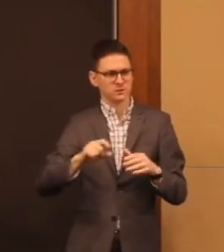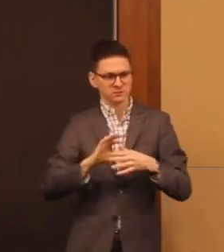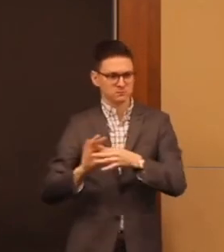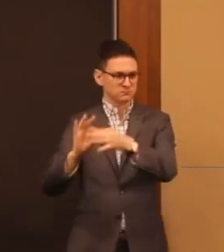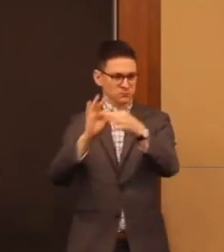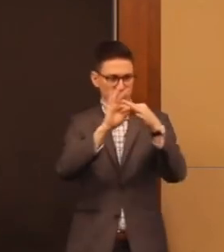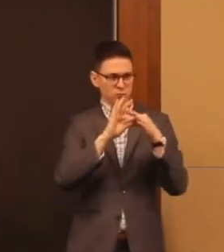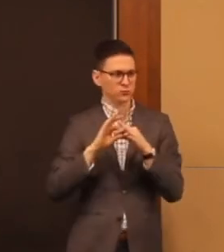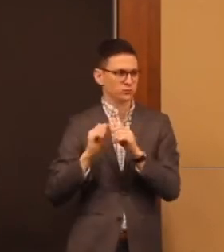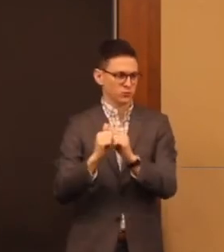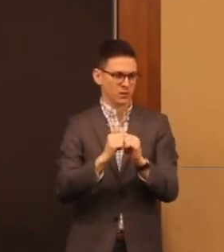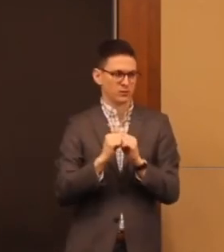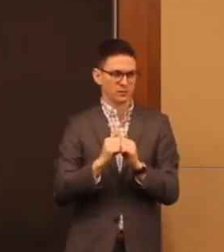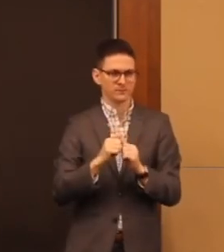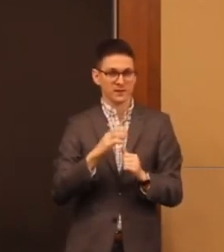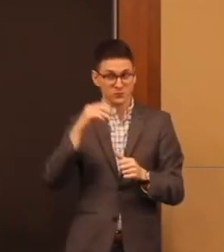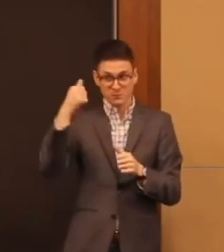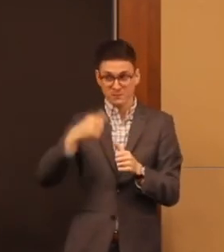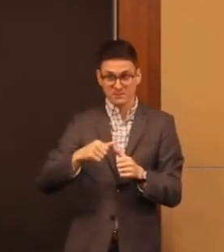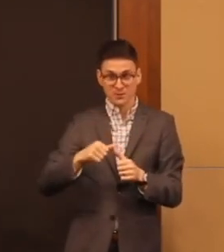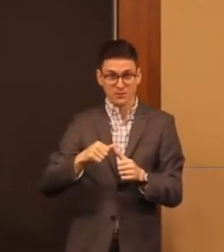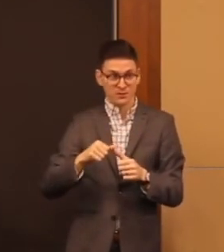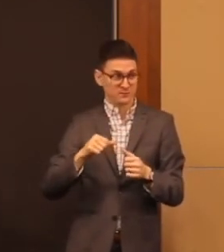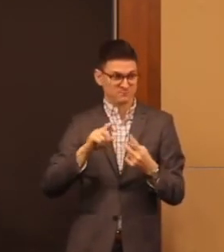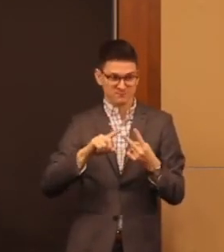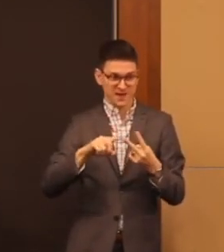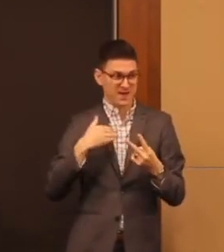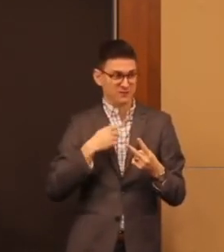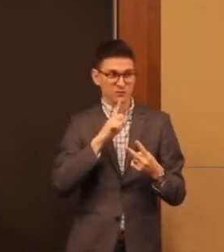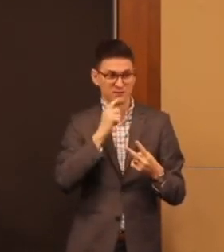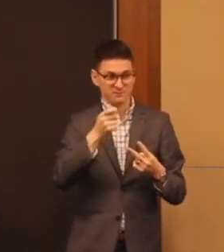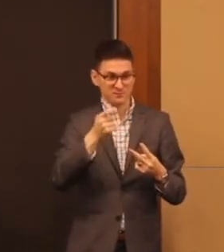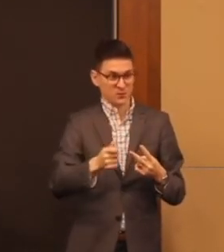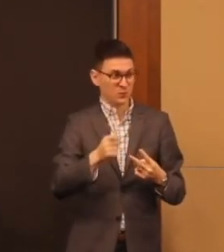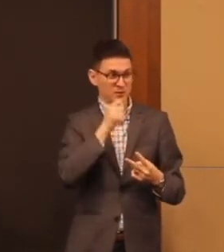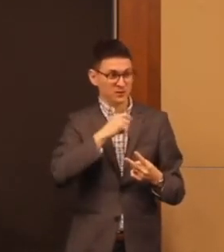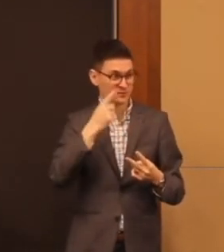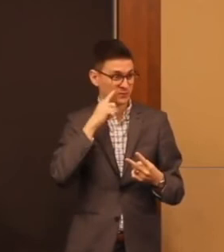Remember what's one of the things I have a low follow tolerance for, low expectations